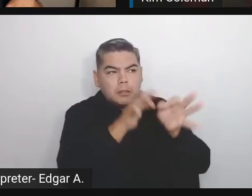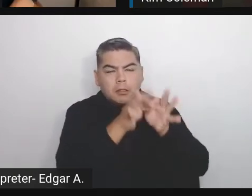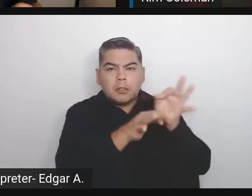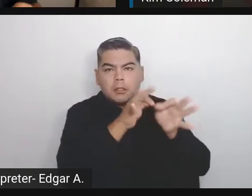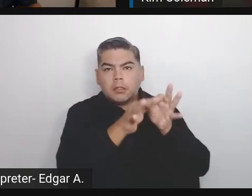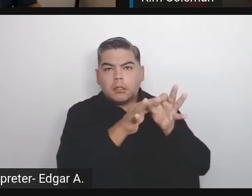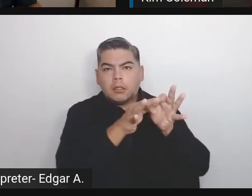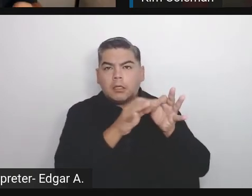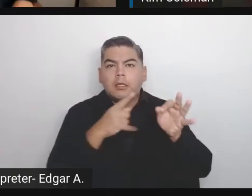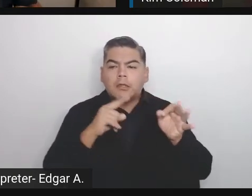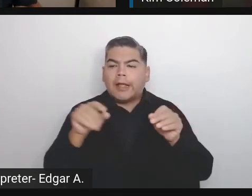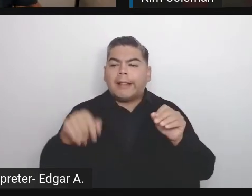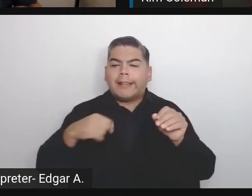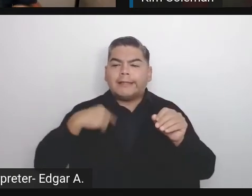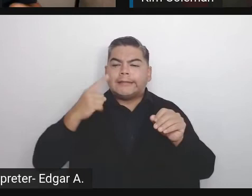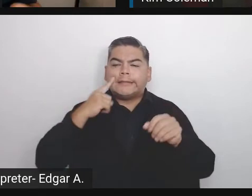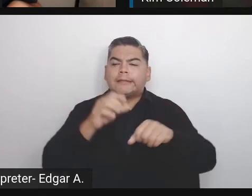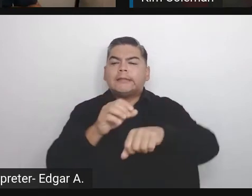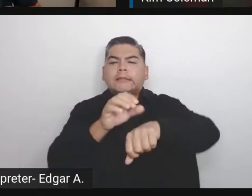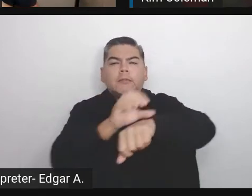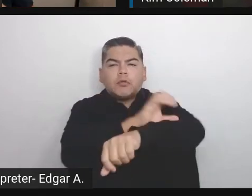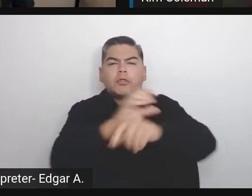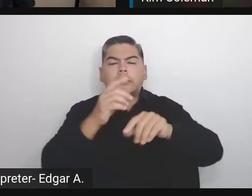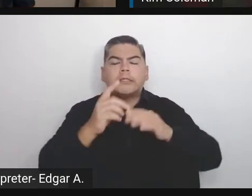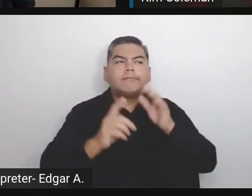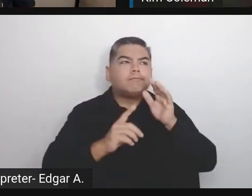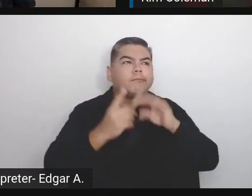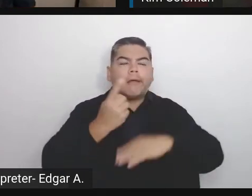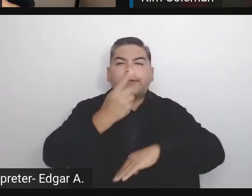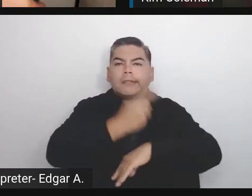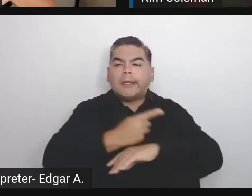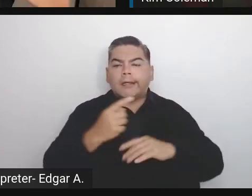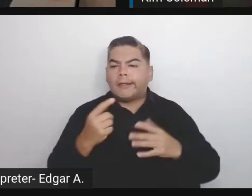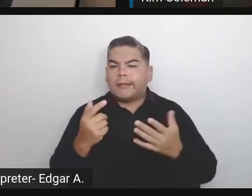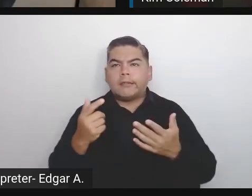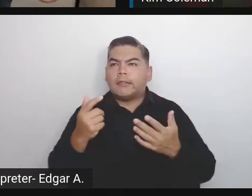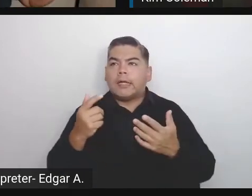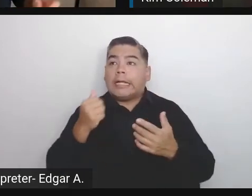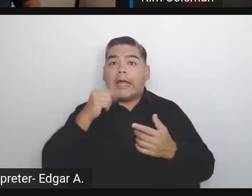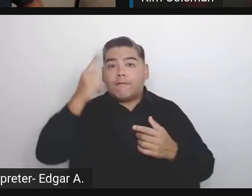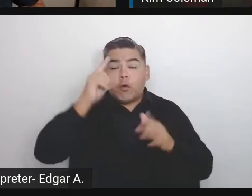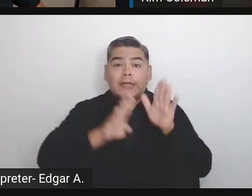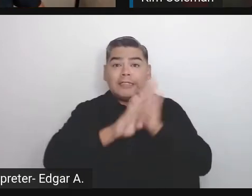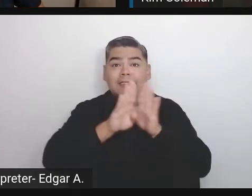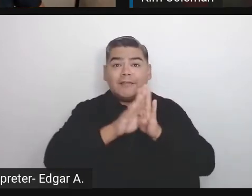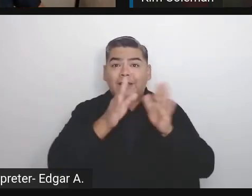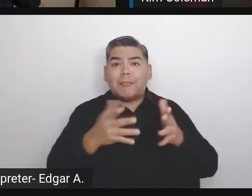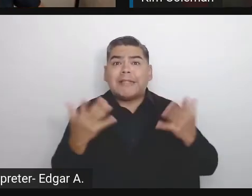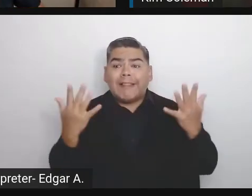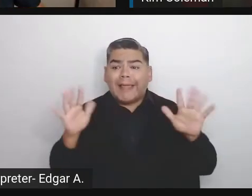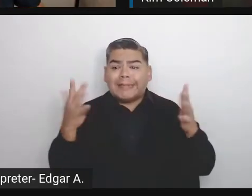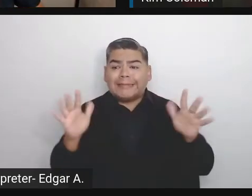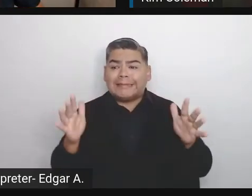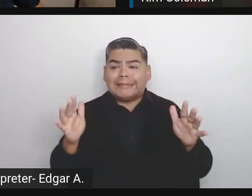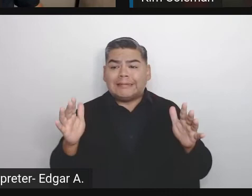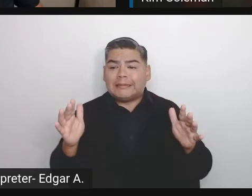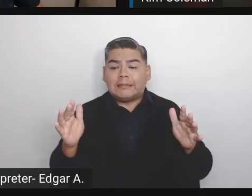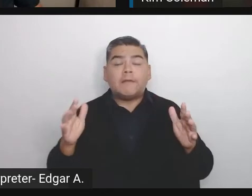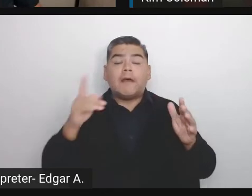Contributor Day is for everyone. You can be a translator, a designer, and a whole long list of roles